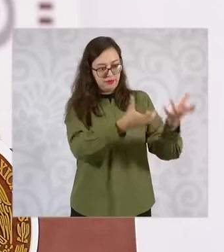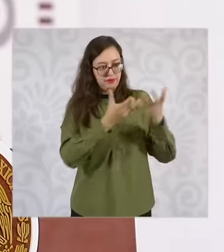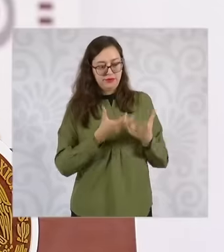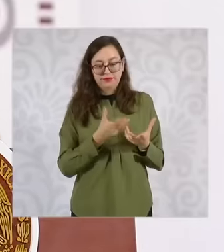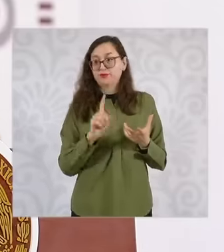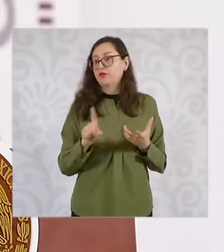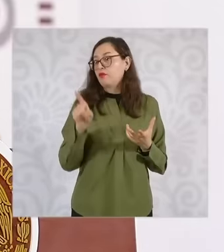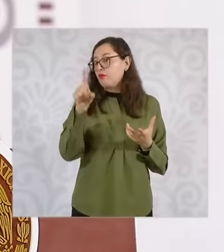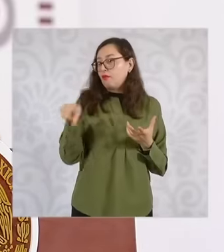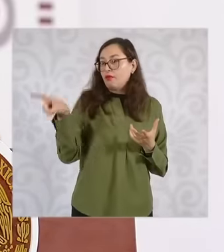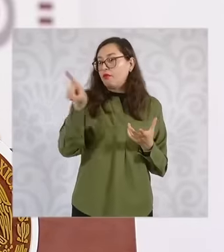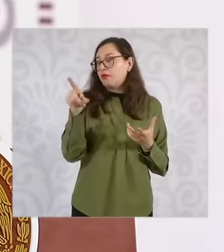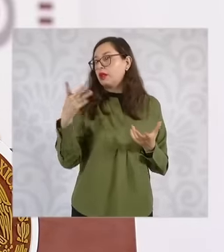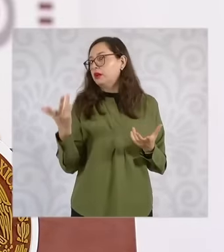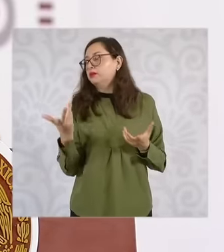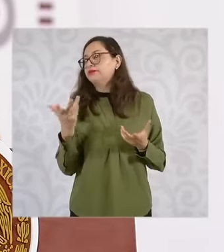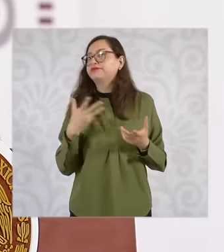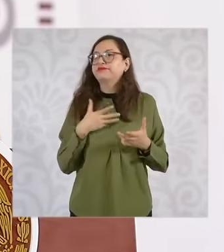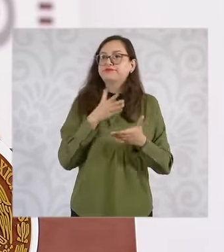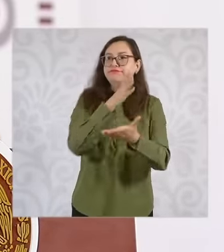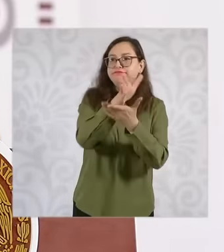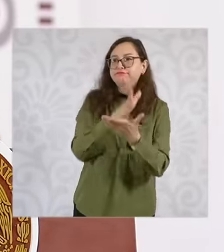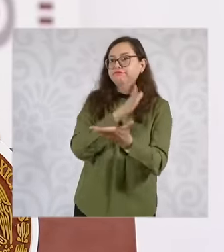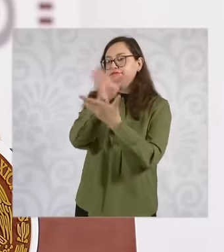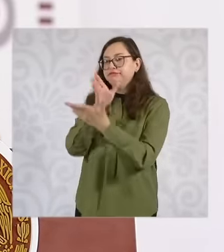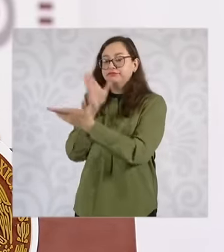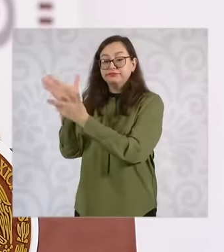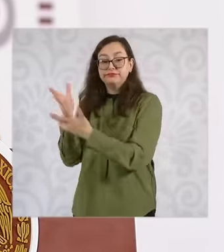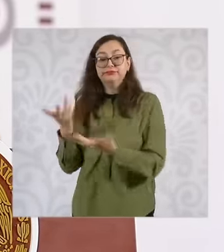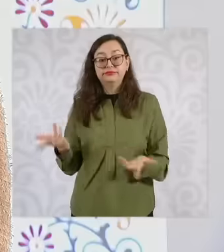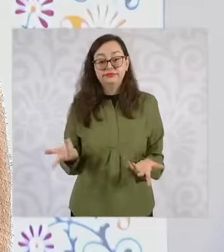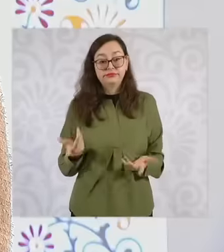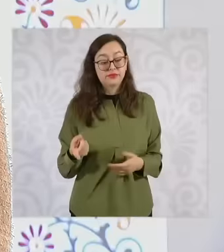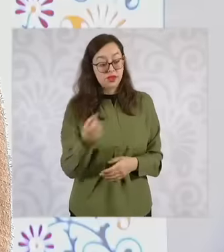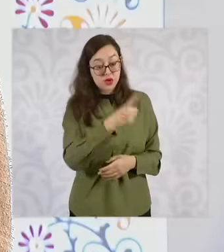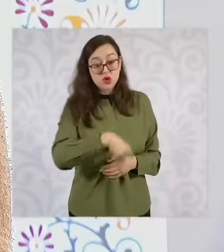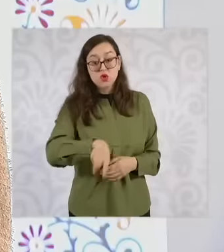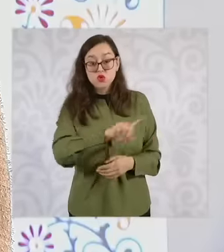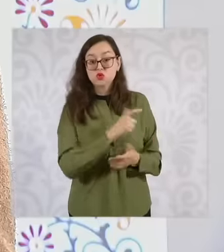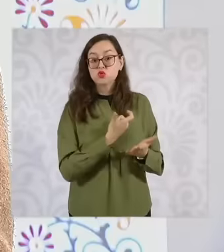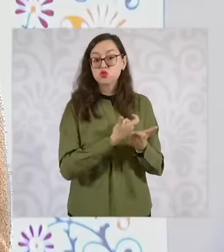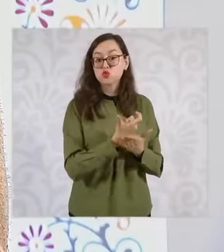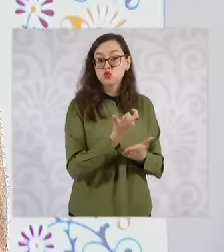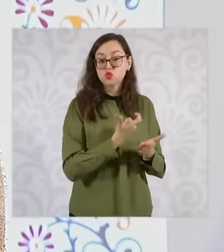they earn the minimum wage, most of them because they are women, the vast majority